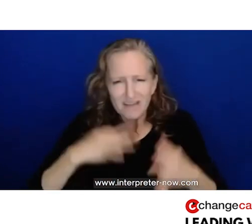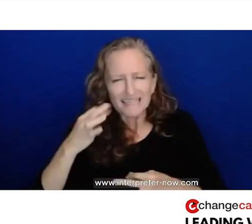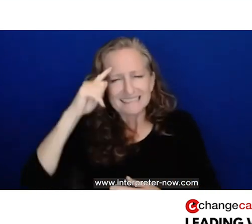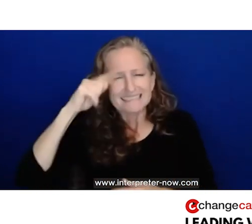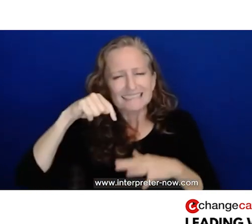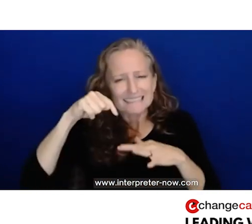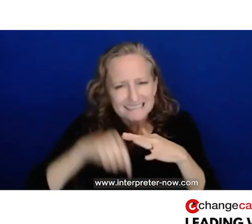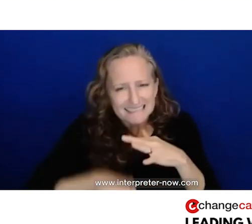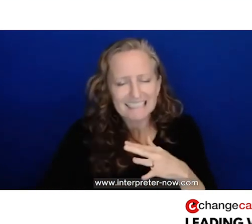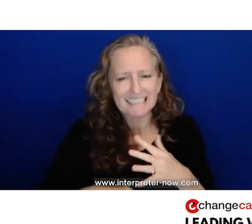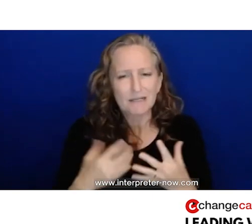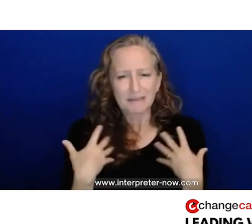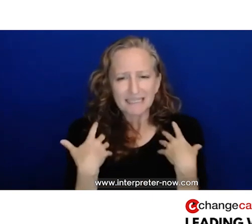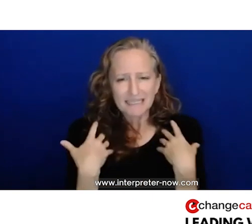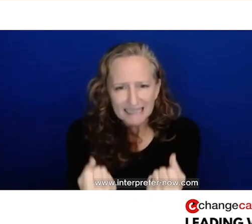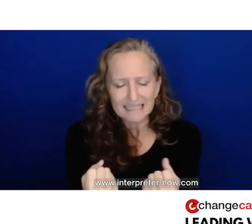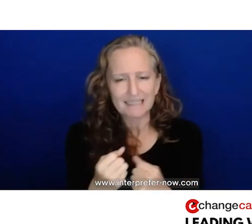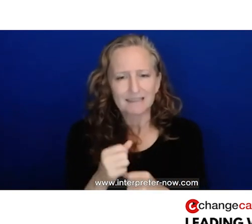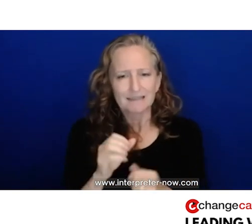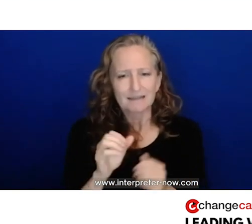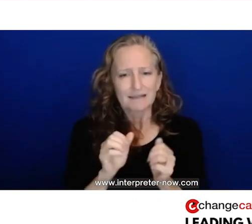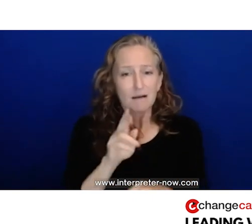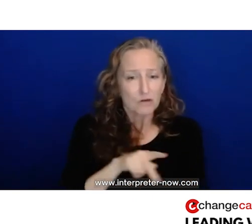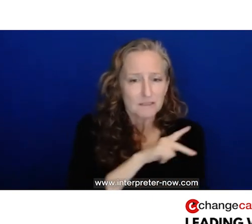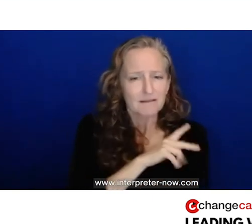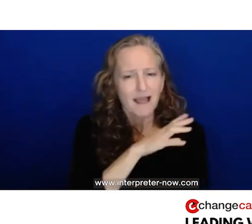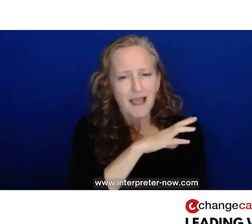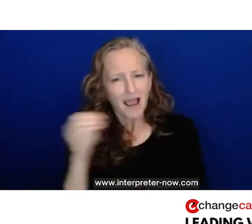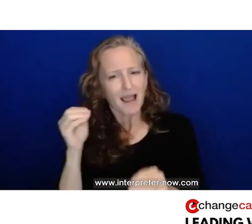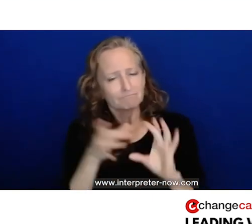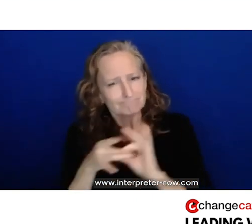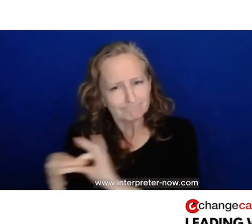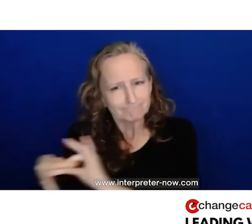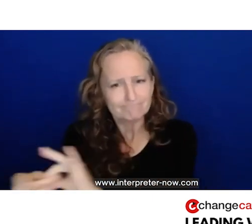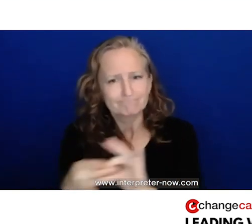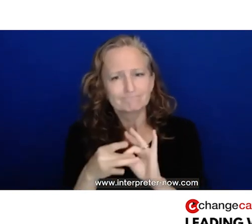that goes deep into our own personal psychology and in the collective psychology of the whole.